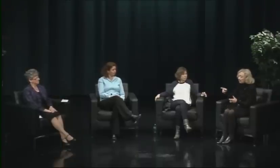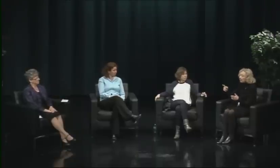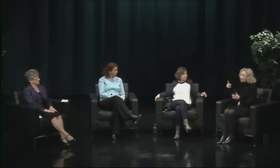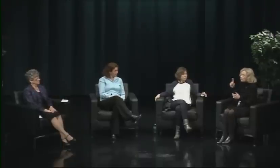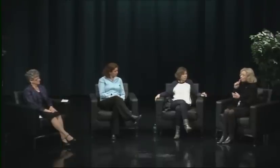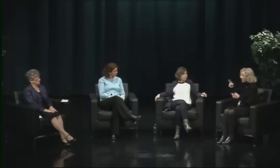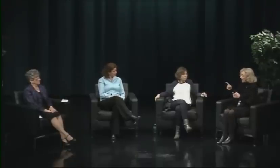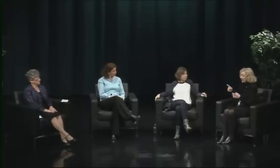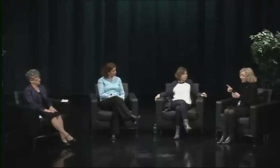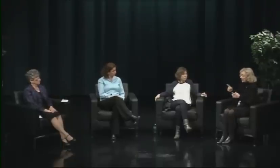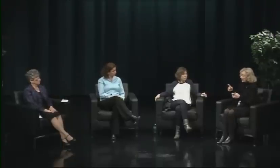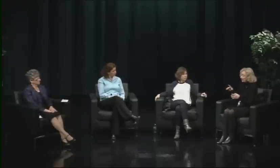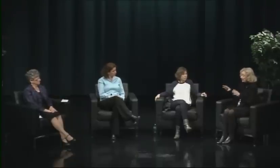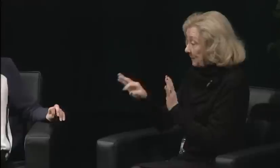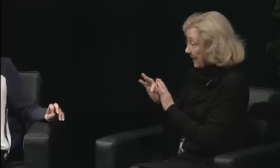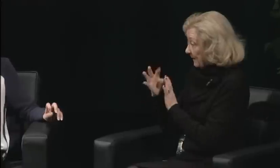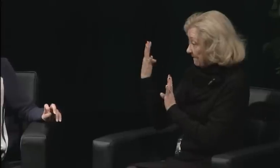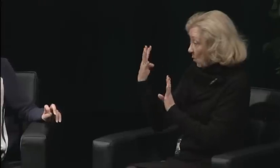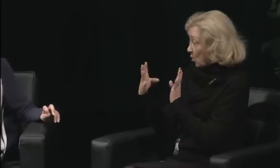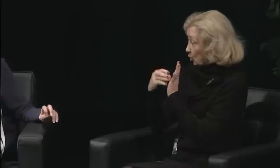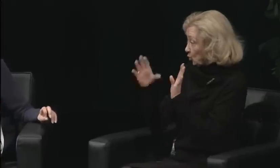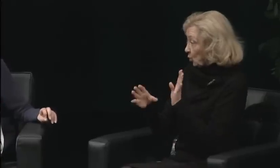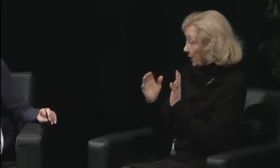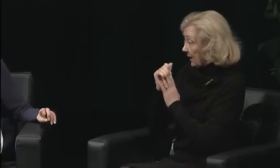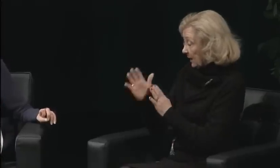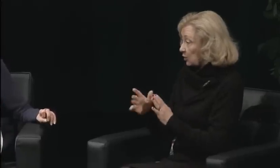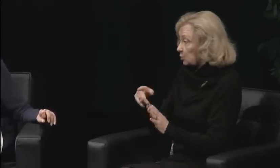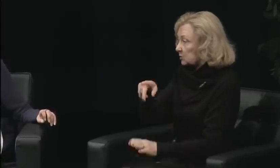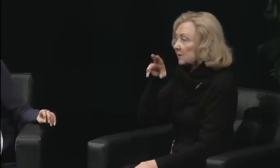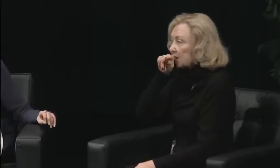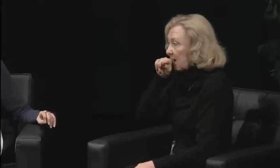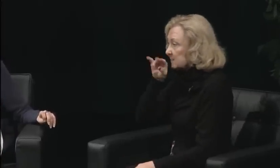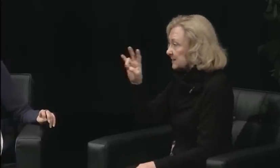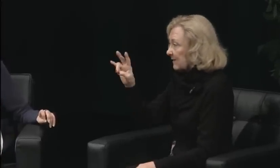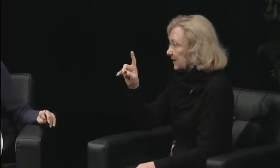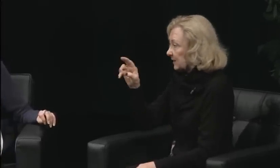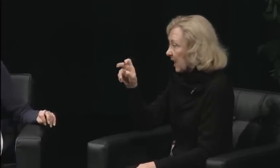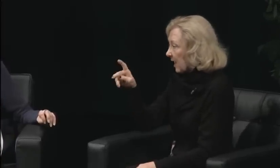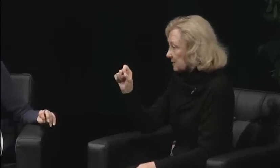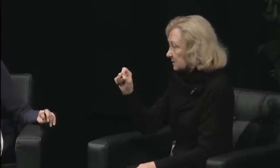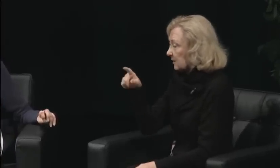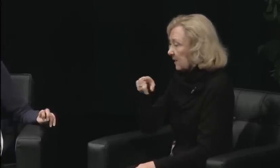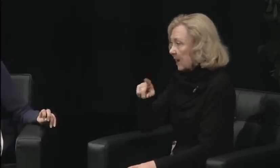We were finally heard for the very first time. You know, we were a silent minority.